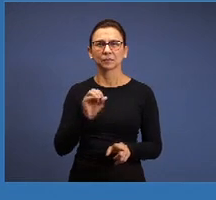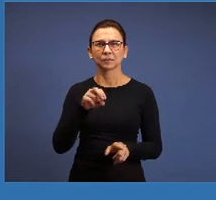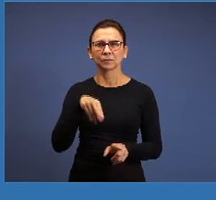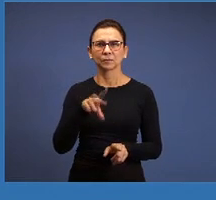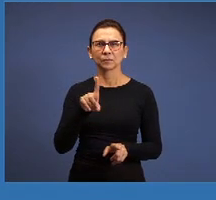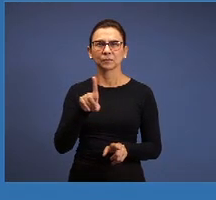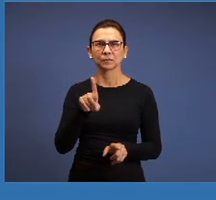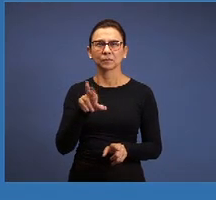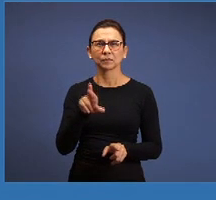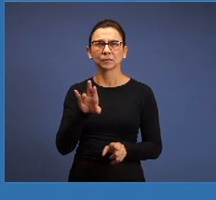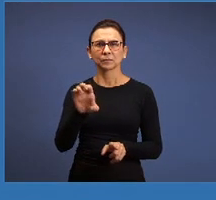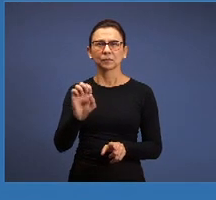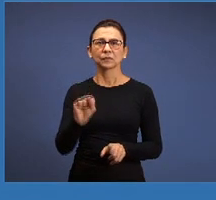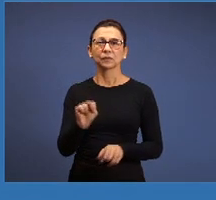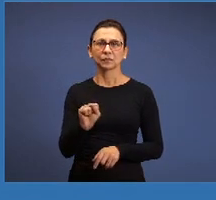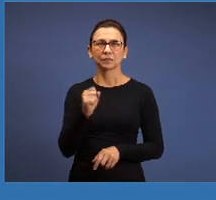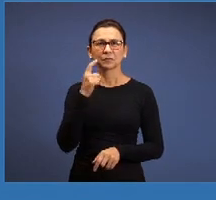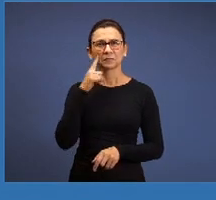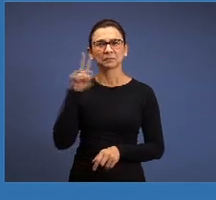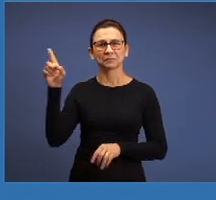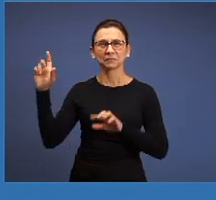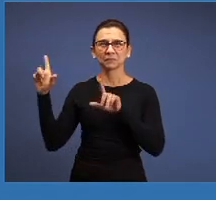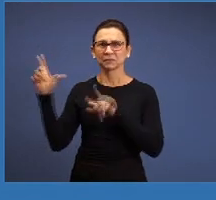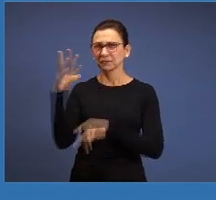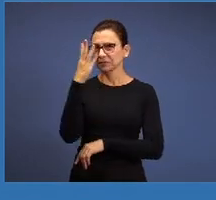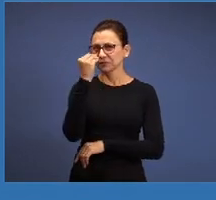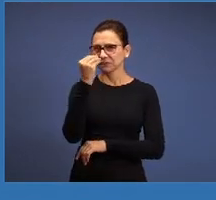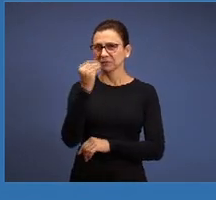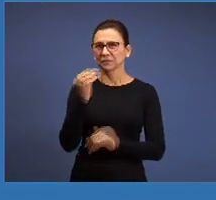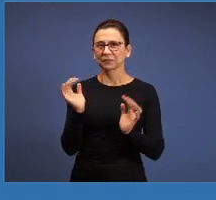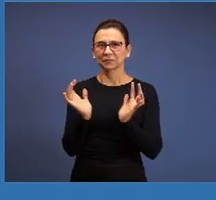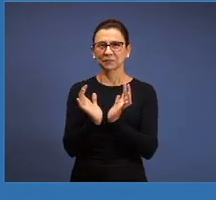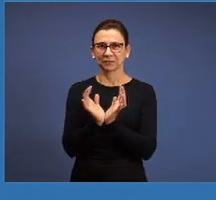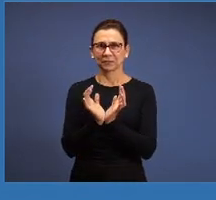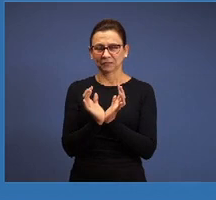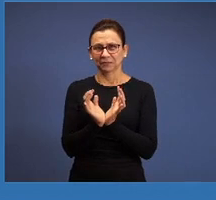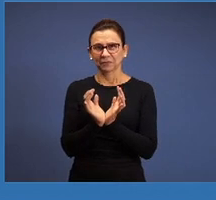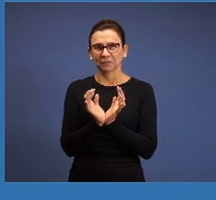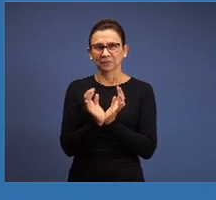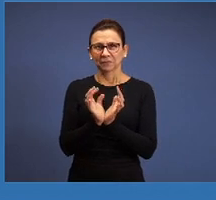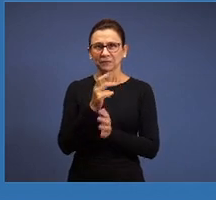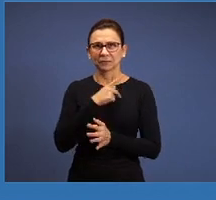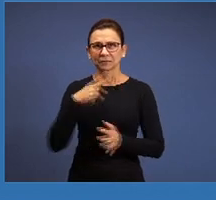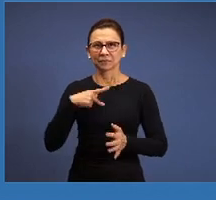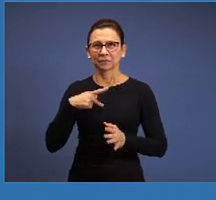the photos there, our group of pastors there, kneeling before the Lord receiving